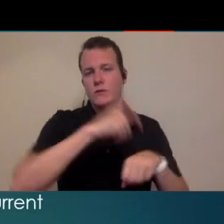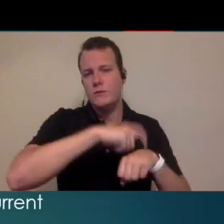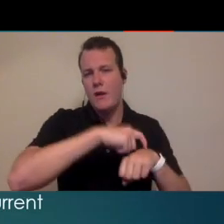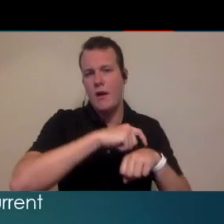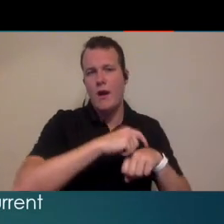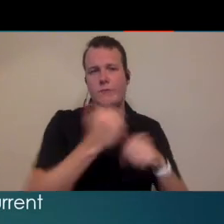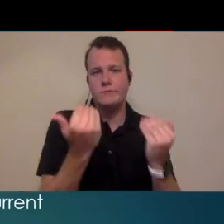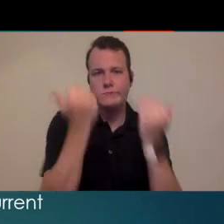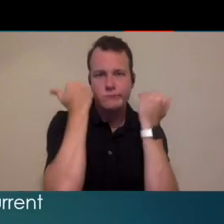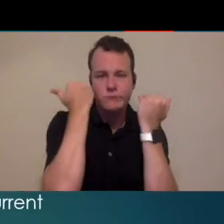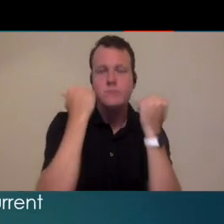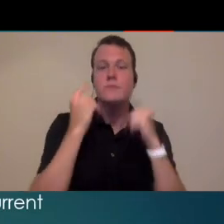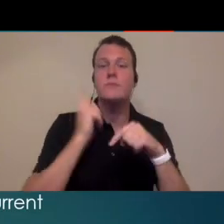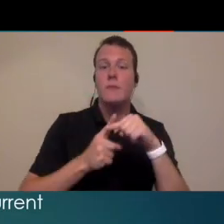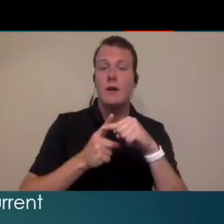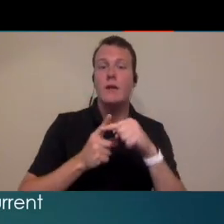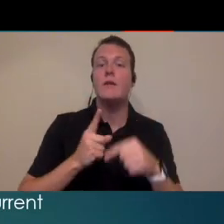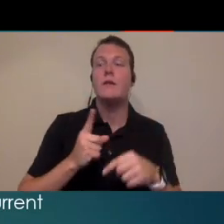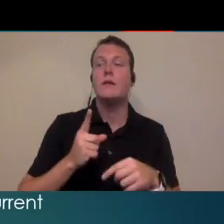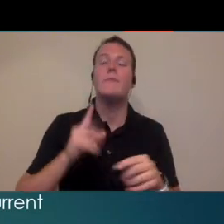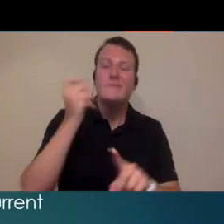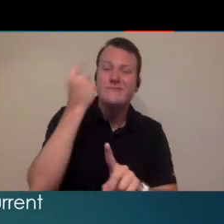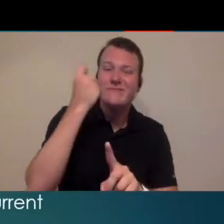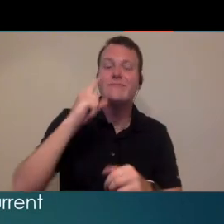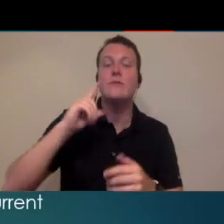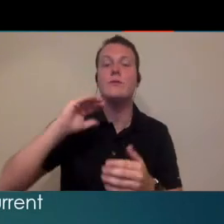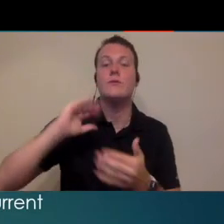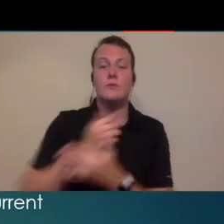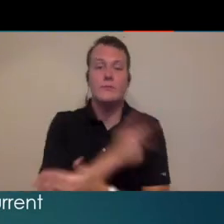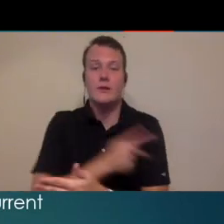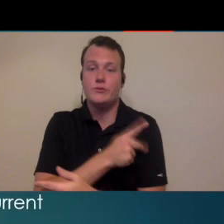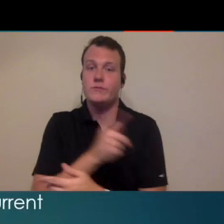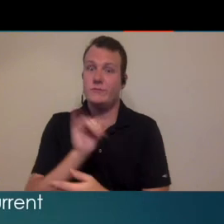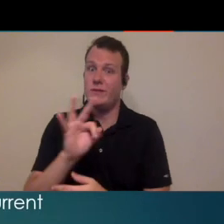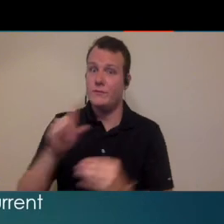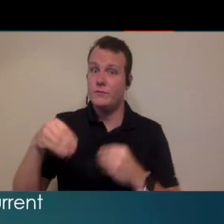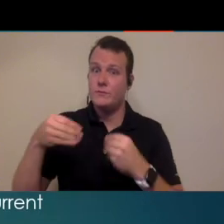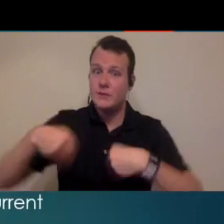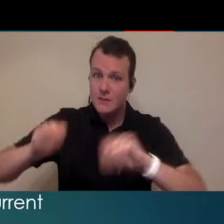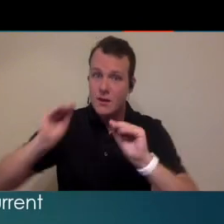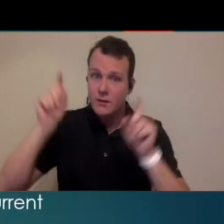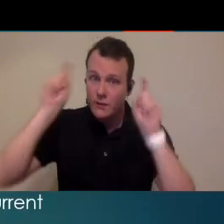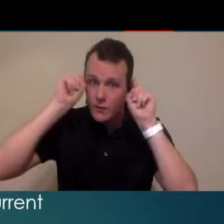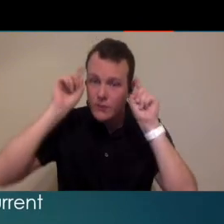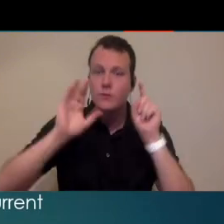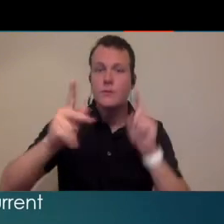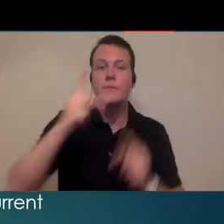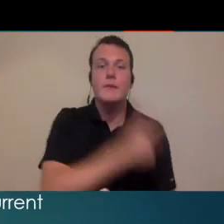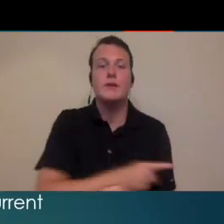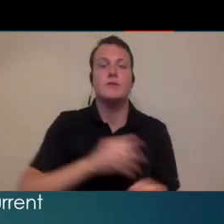longer time but that also means that for every new patient you see particularly if you sell them a hearing aid you're going to be growing your patient